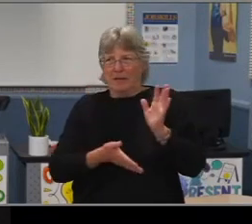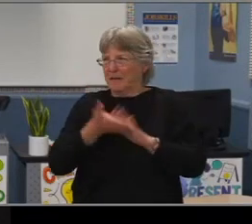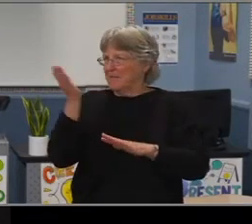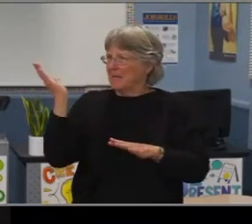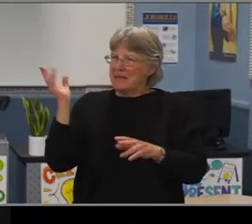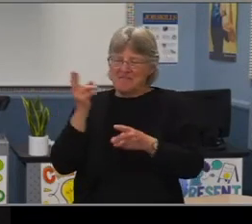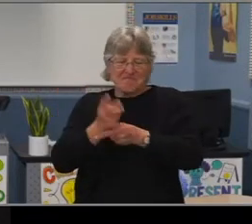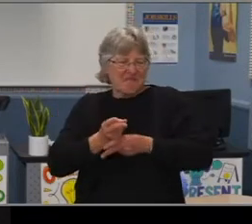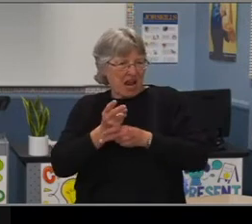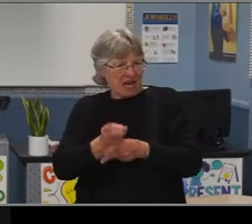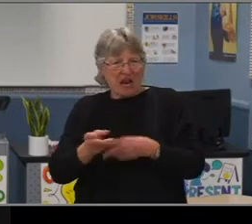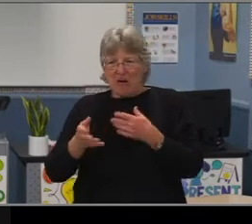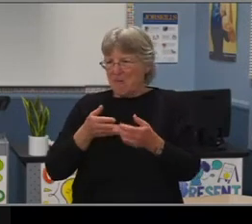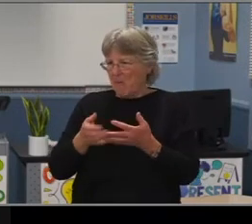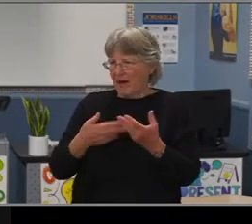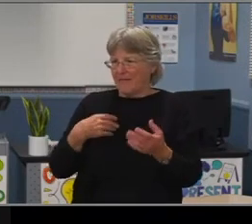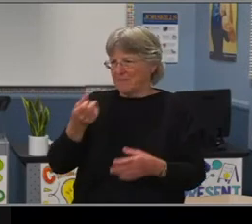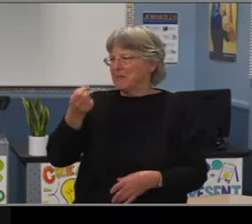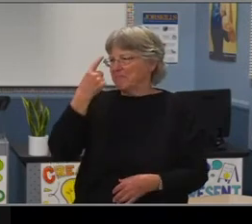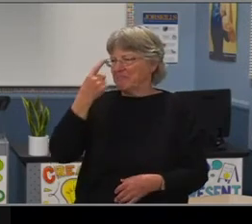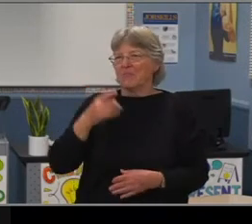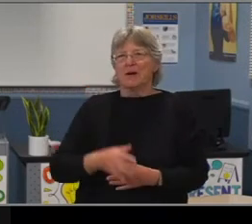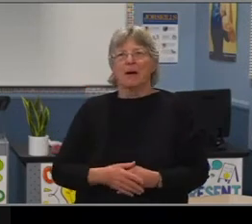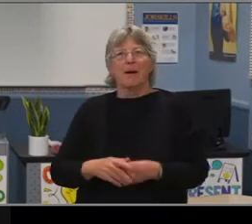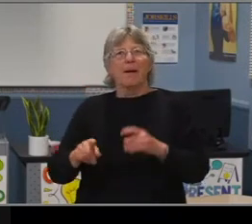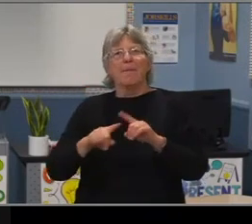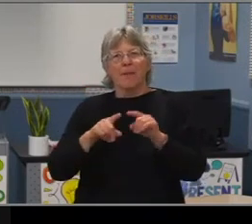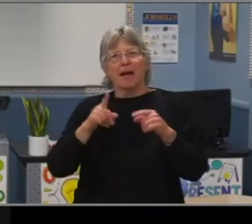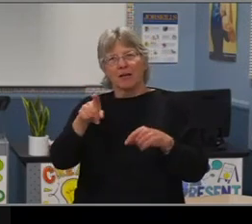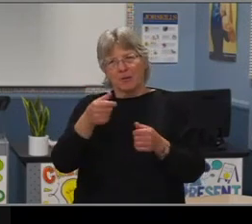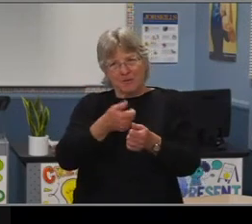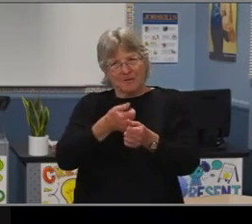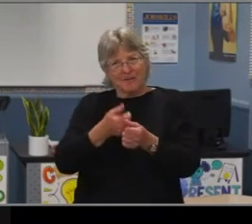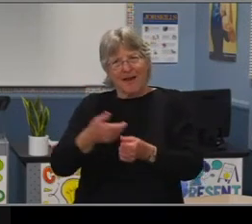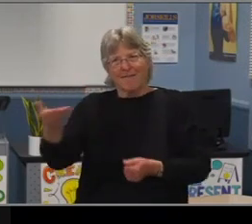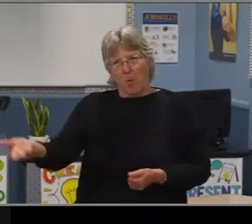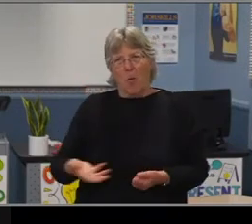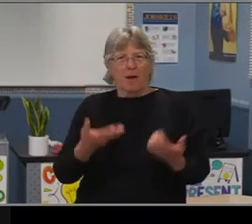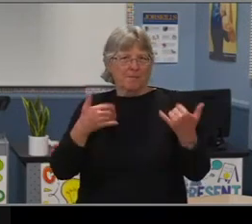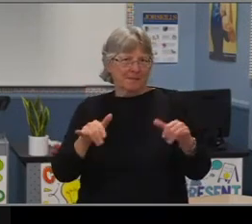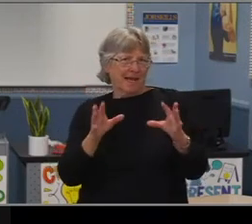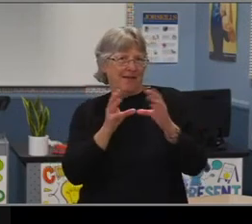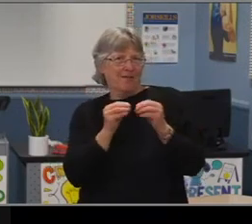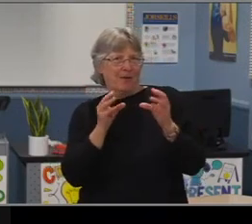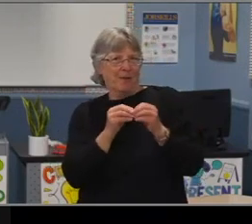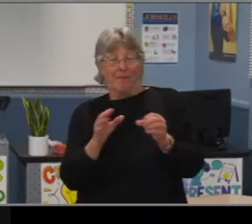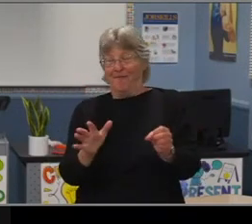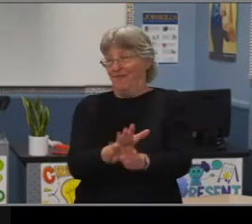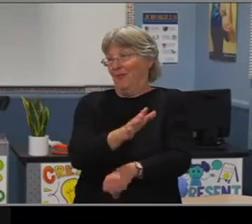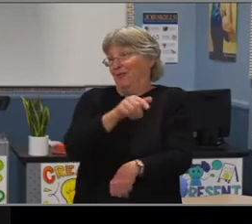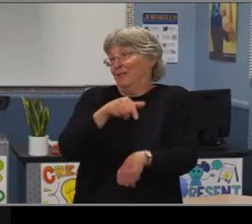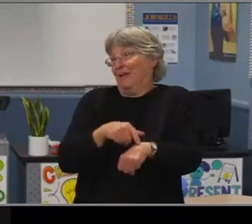of whatever you need to take care of, we understand, although you are welcome to spend the whole entire board meeting with us.